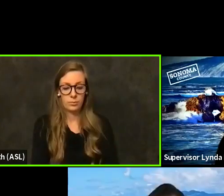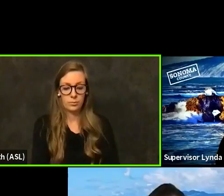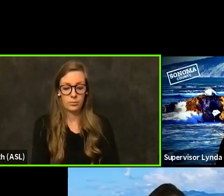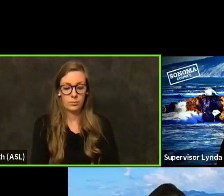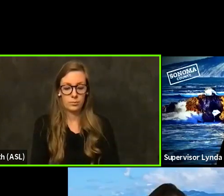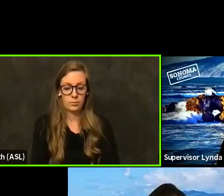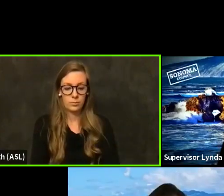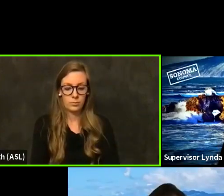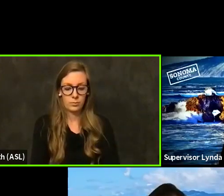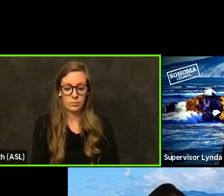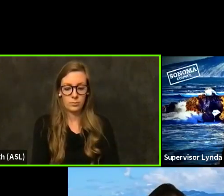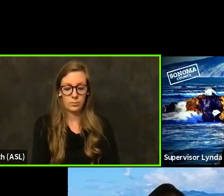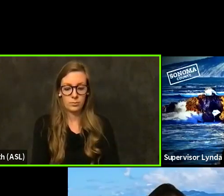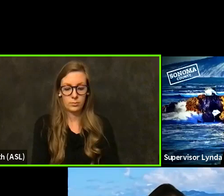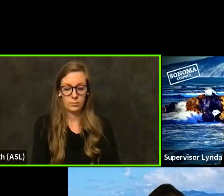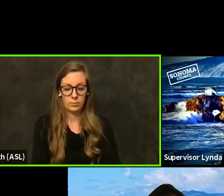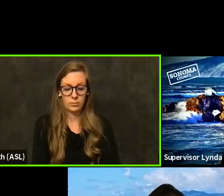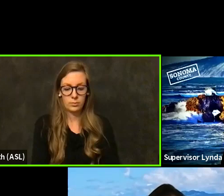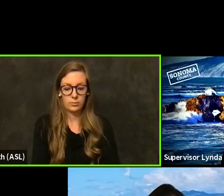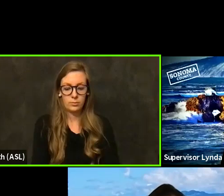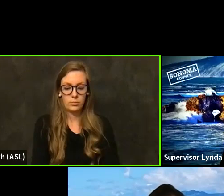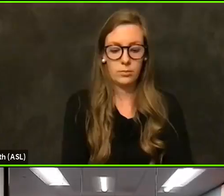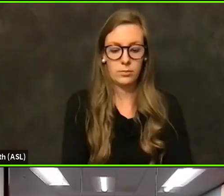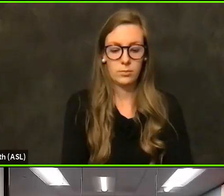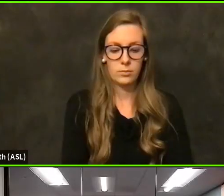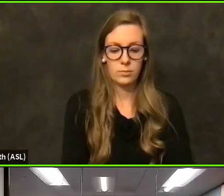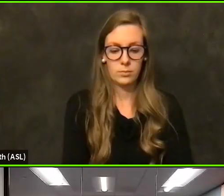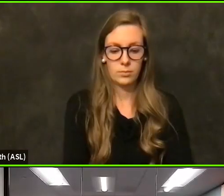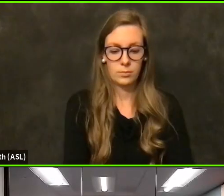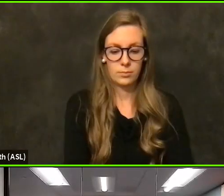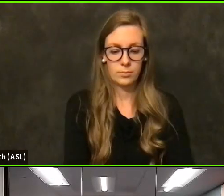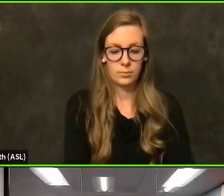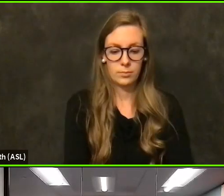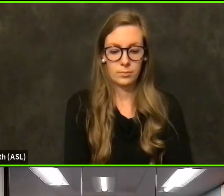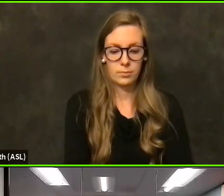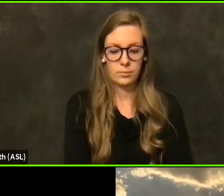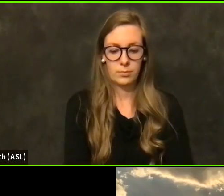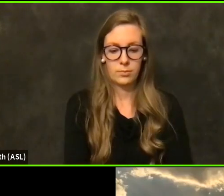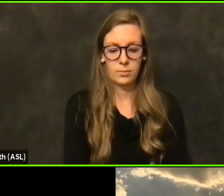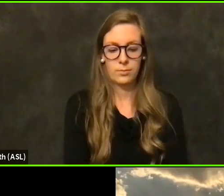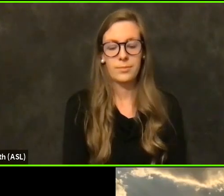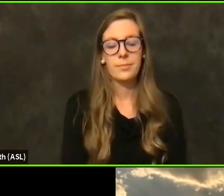Last question before I really want to open up to members of the public and this